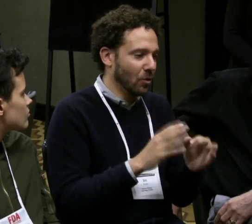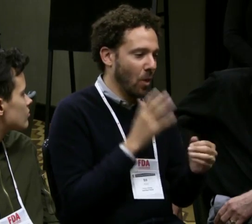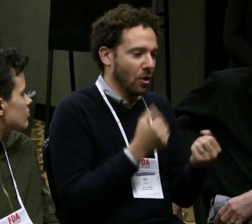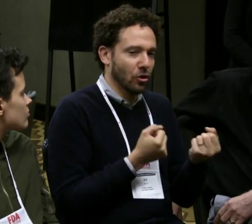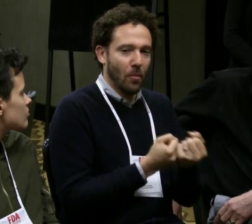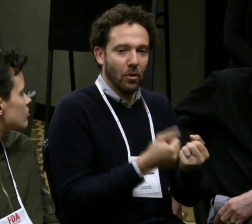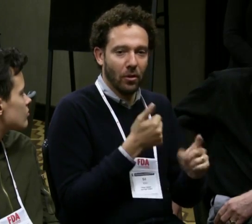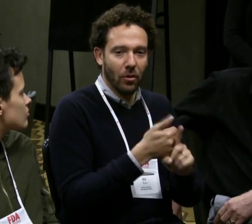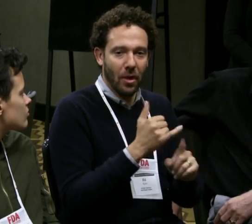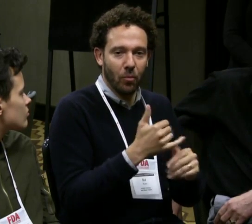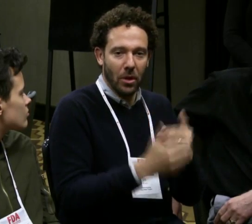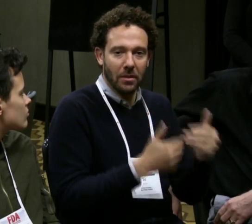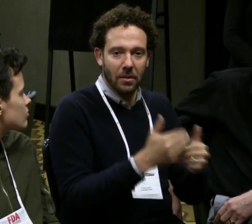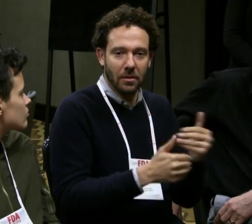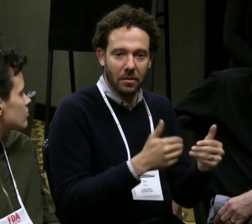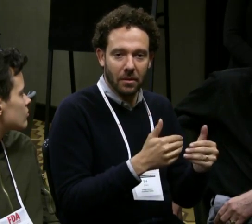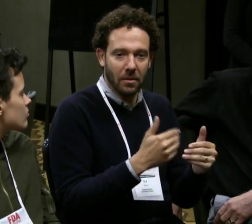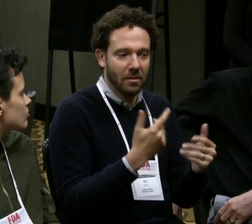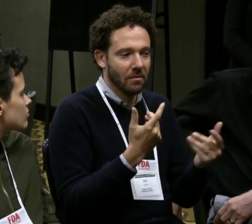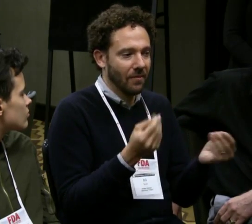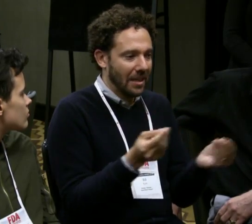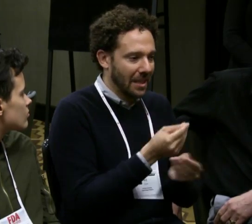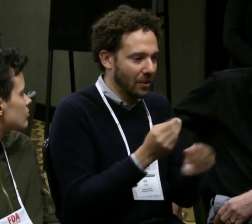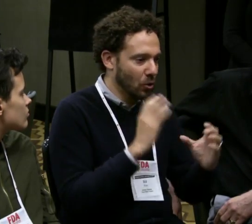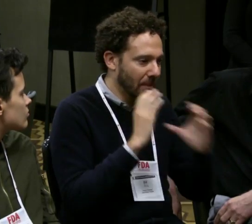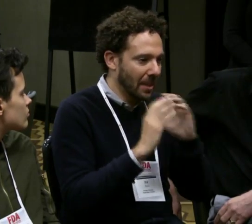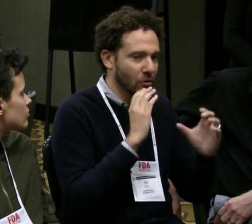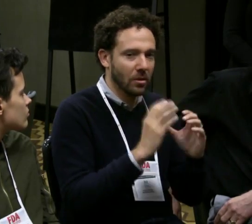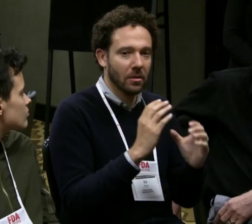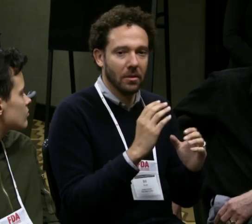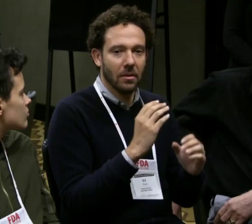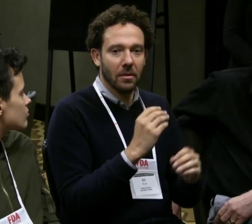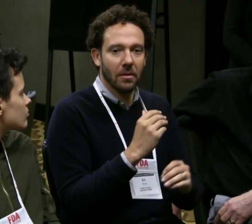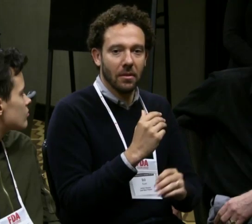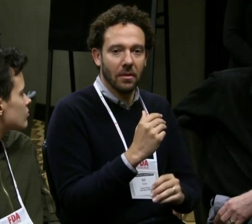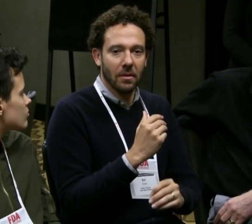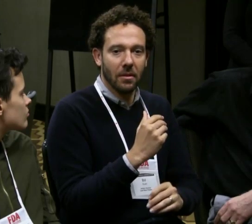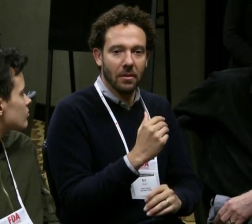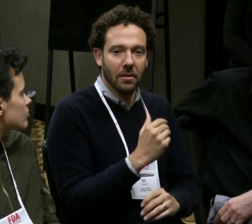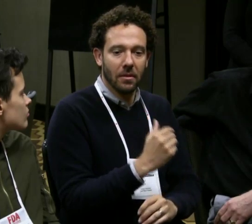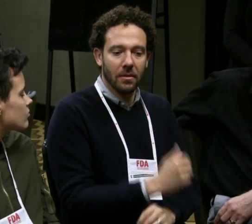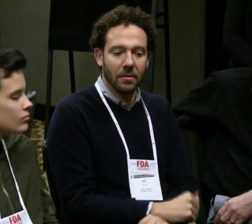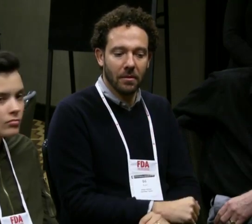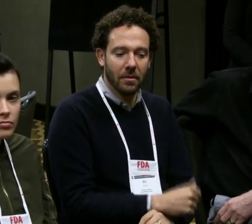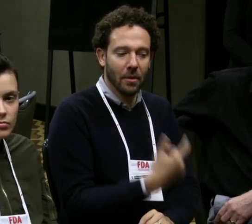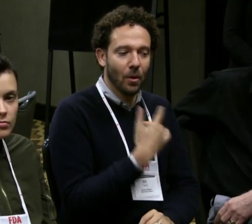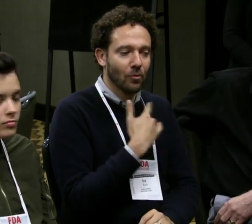to lead the process and the interpreters will support that process, that is their role to facilitate communcation.